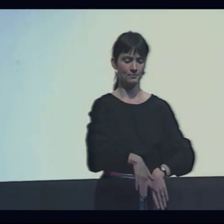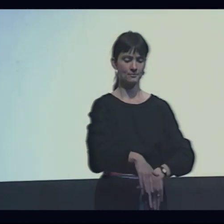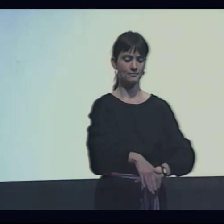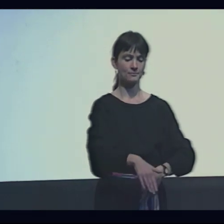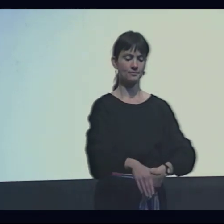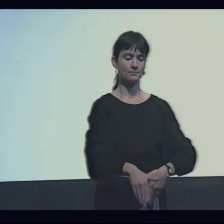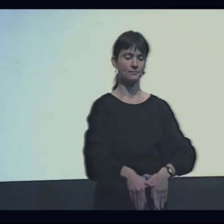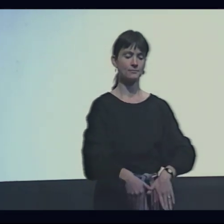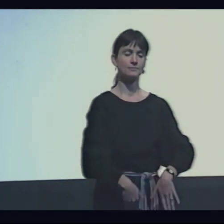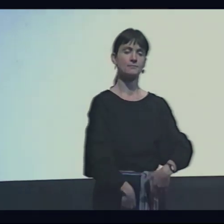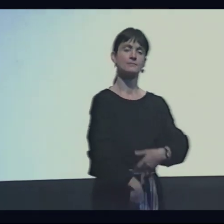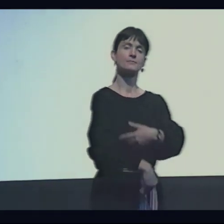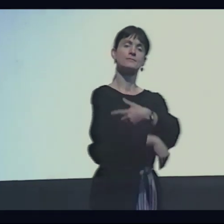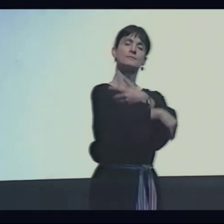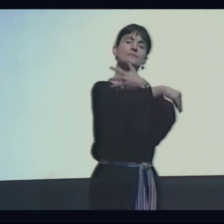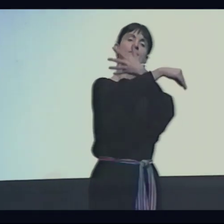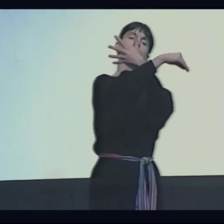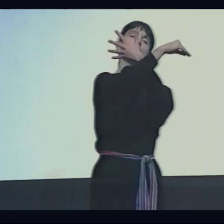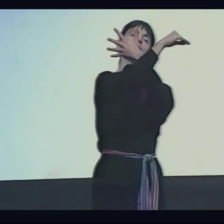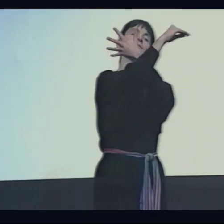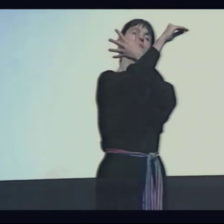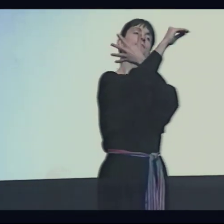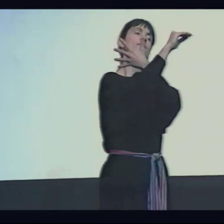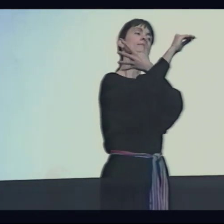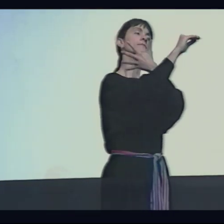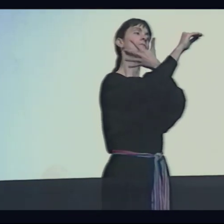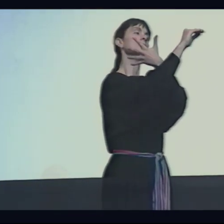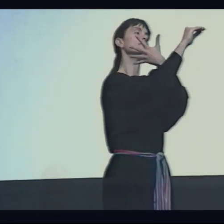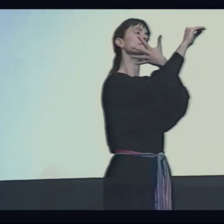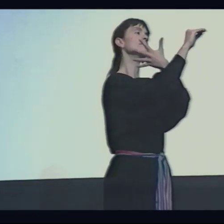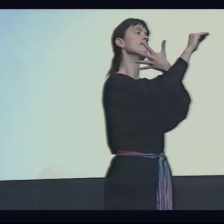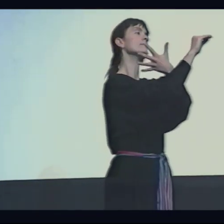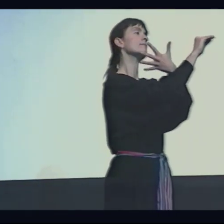In her comforting water nest, she regally glides